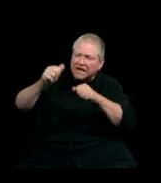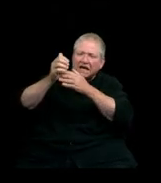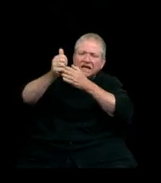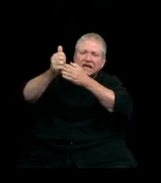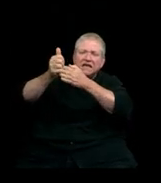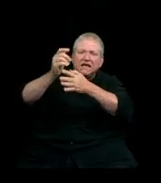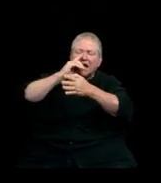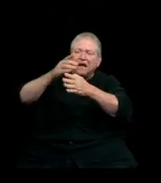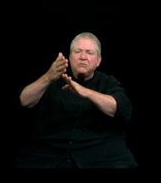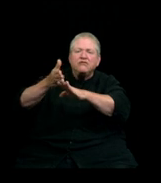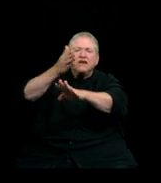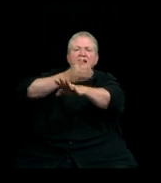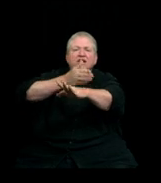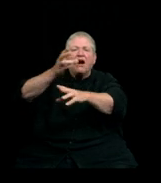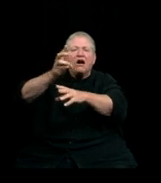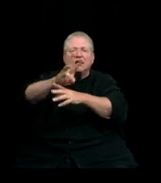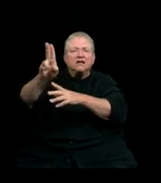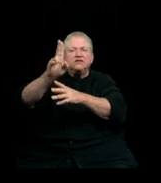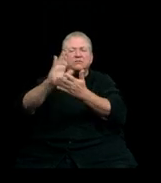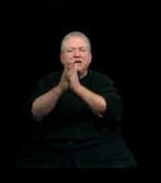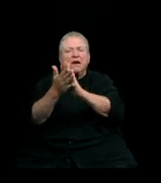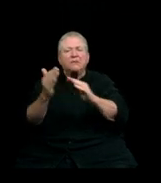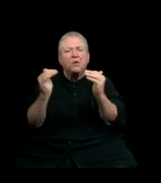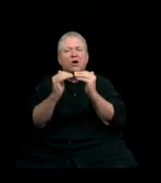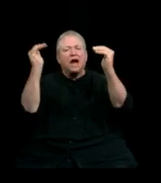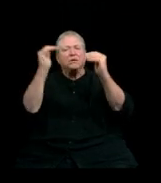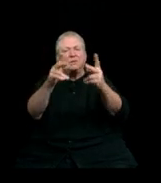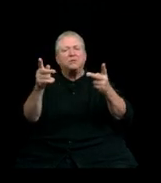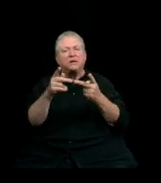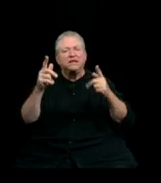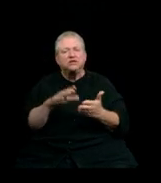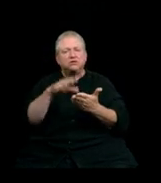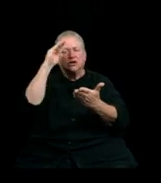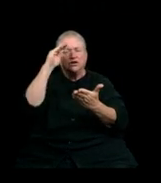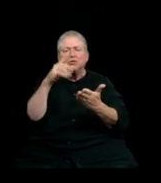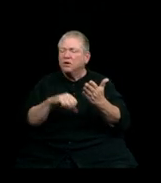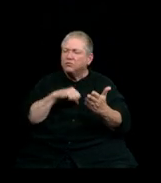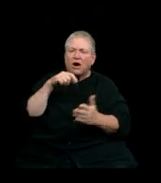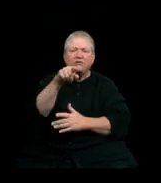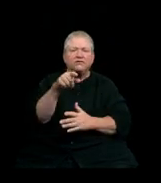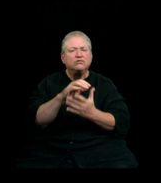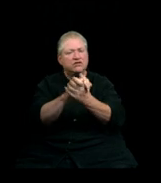towards be a more inclusive and equitable place to learn. Again, we are so proud of you. Congratulations!